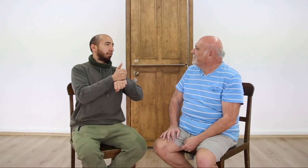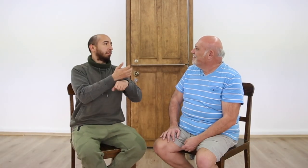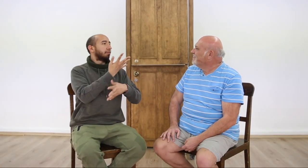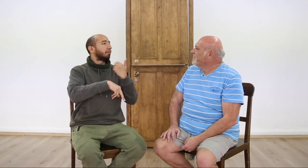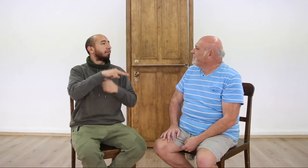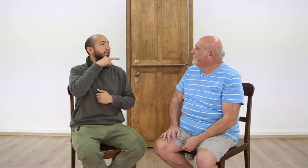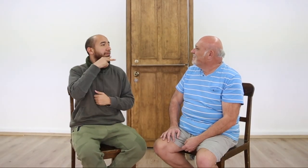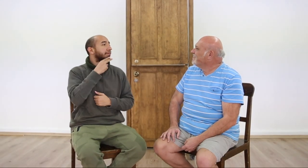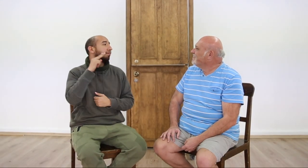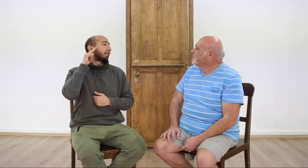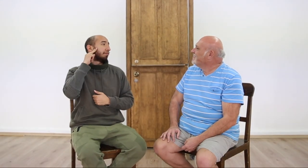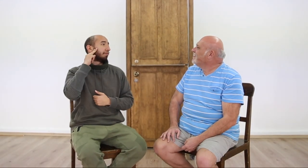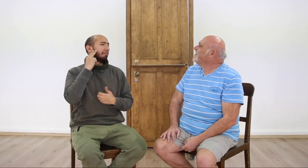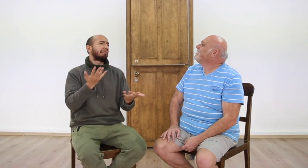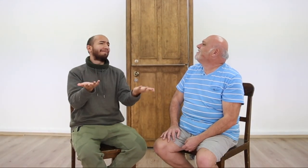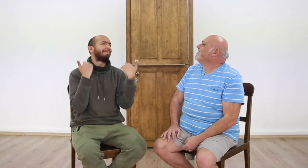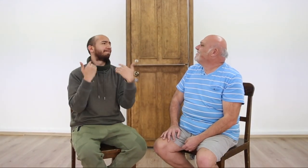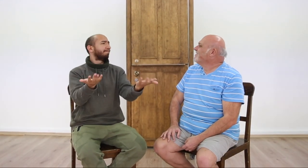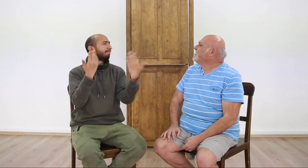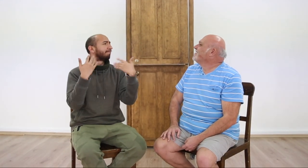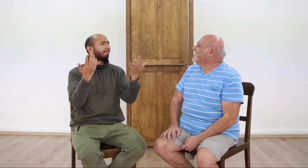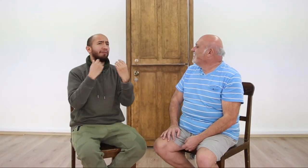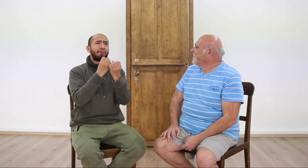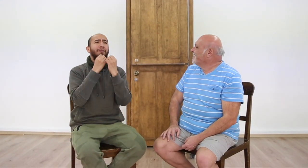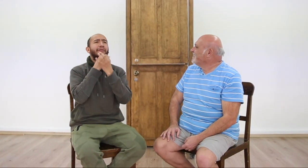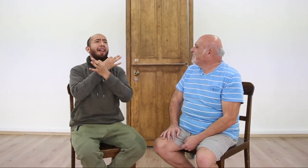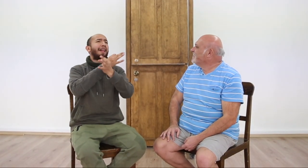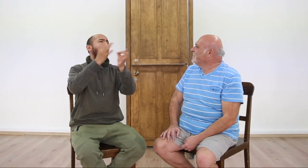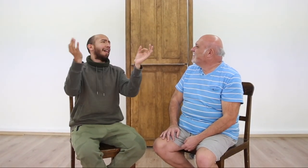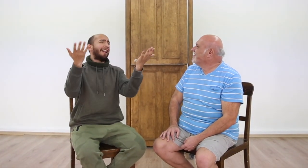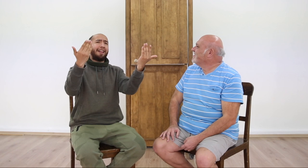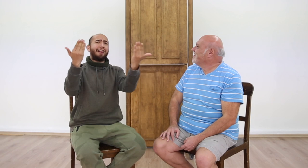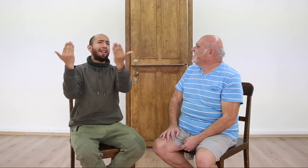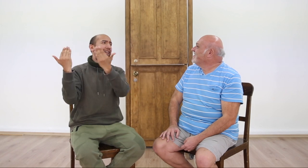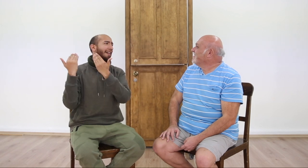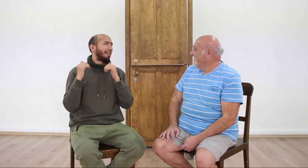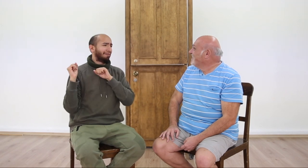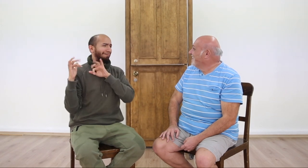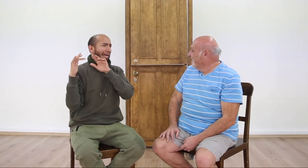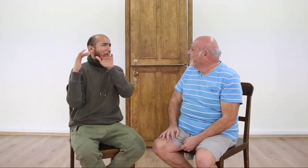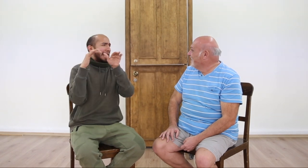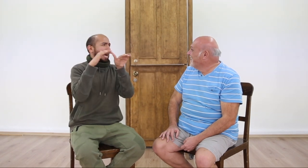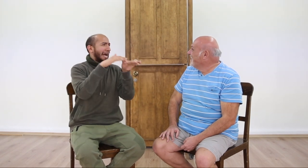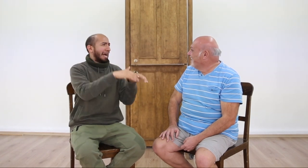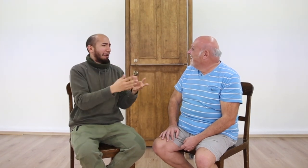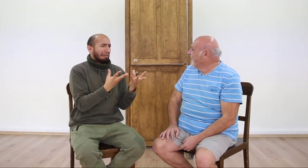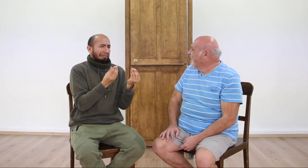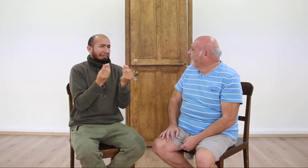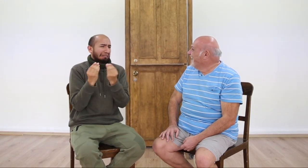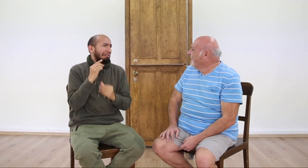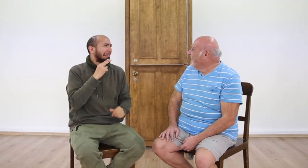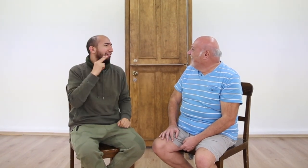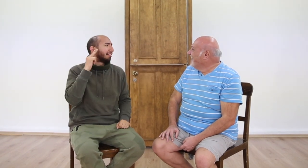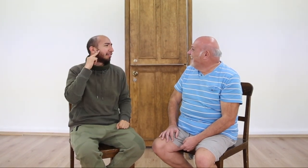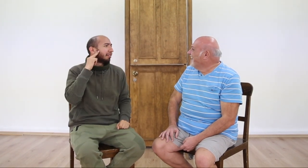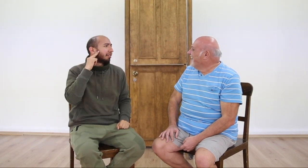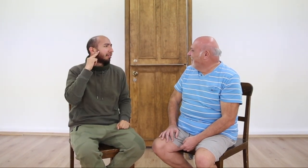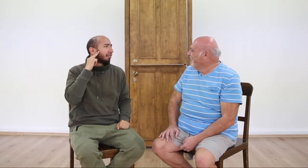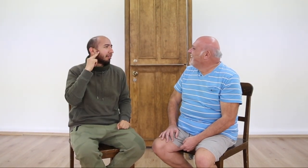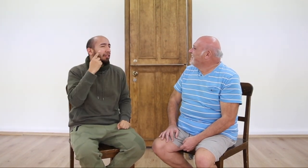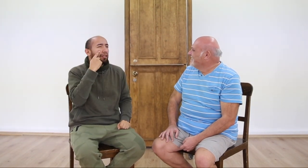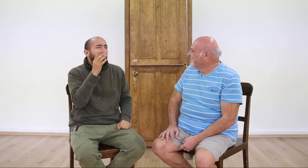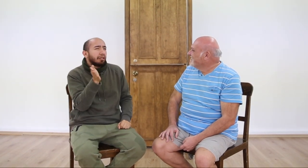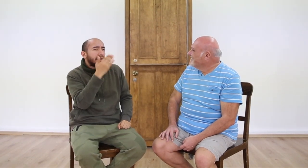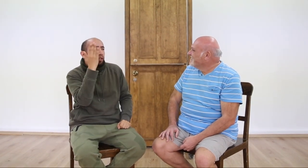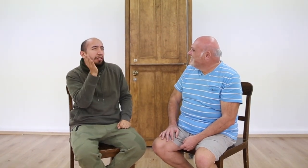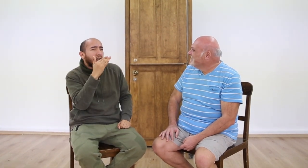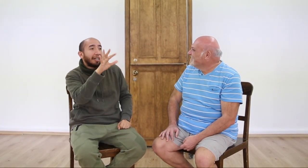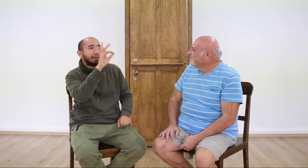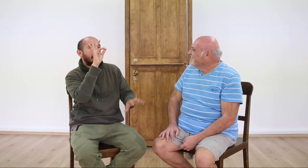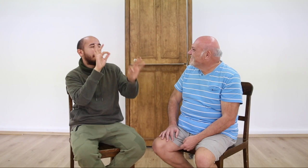who were interested in theatre.